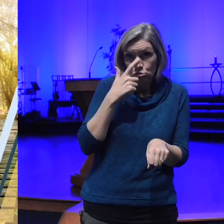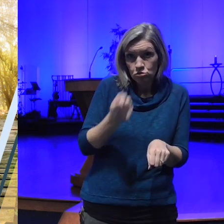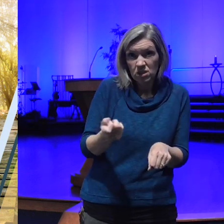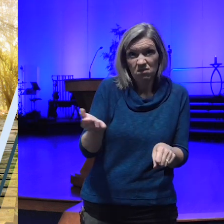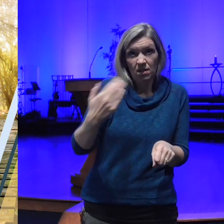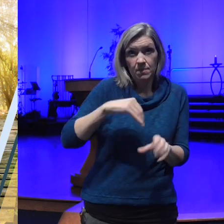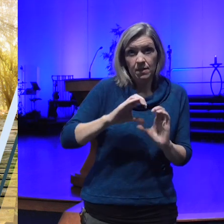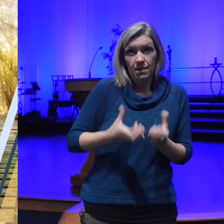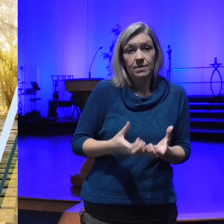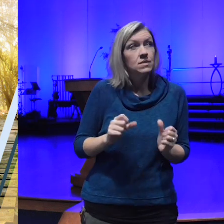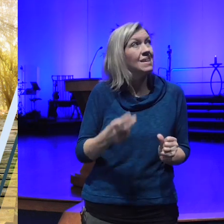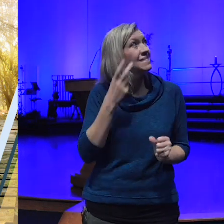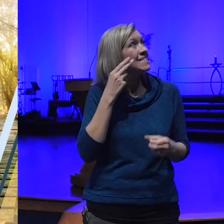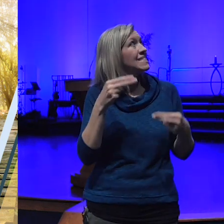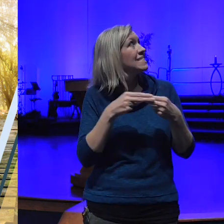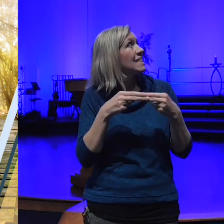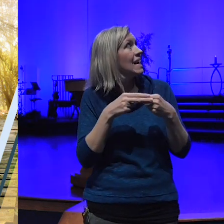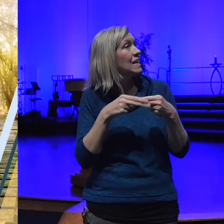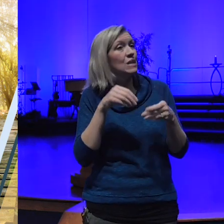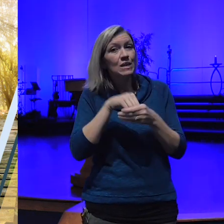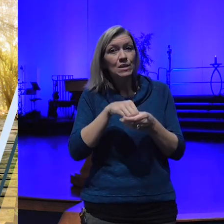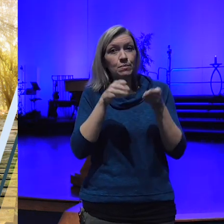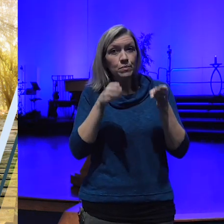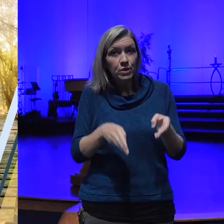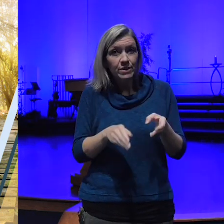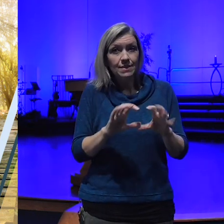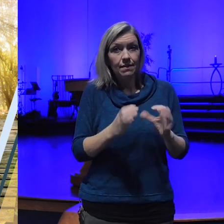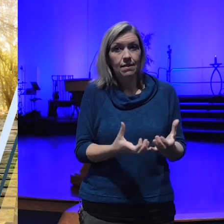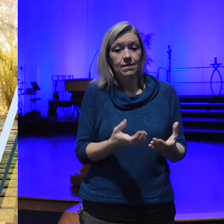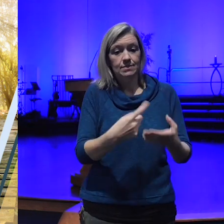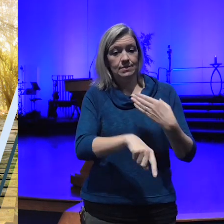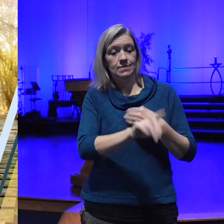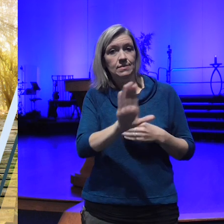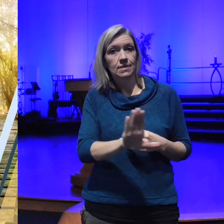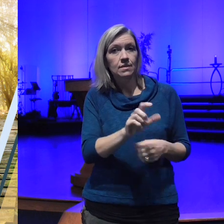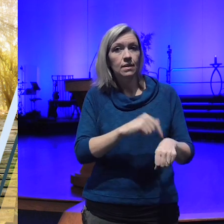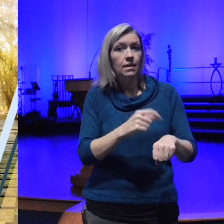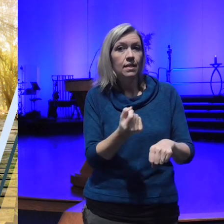there's an in-person class next Sunday at 11:30 over in the vote chapel and then we'll have an